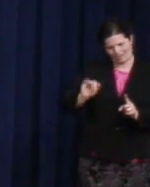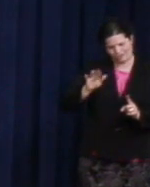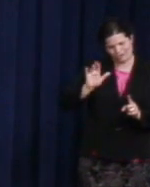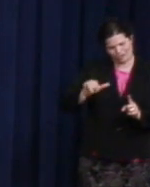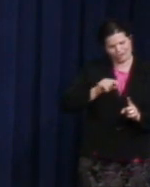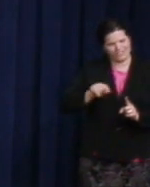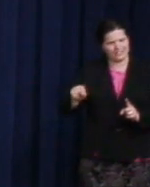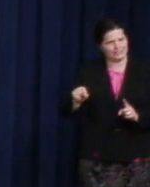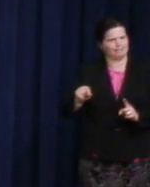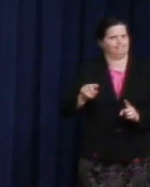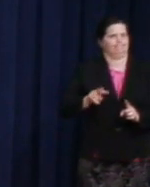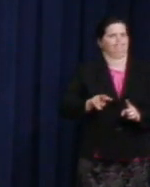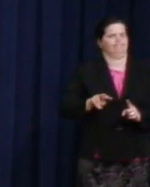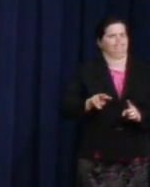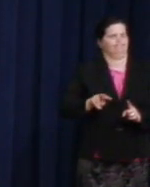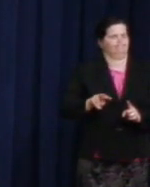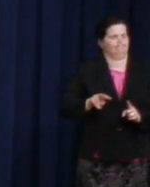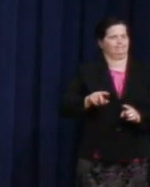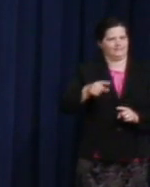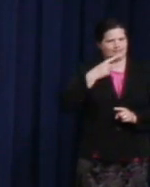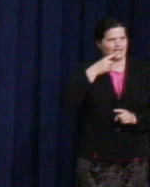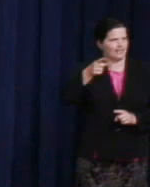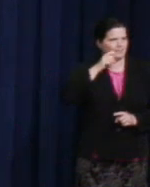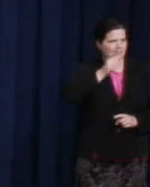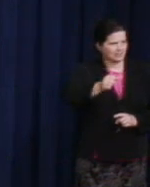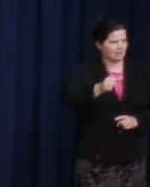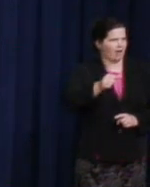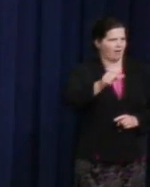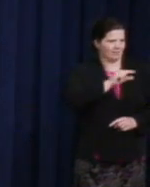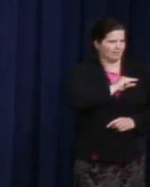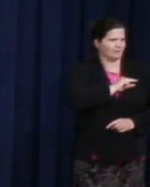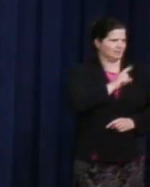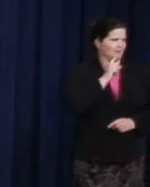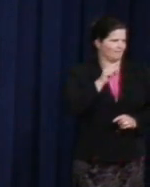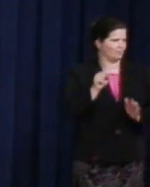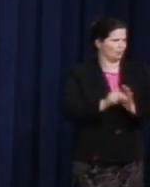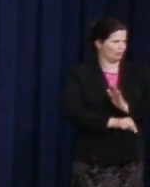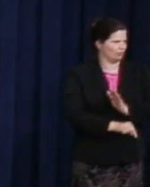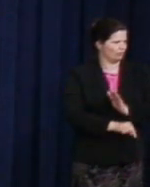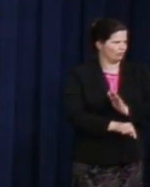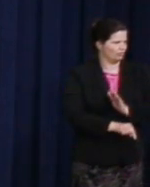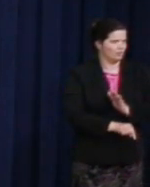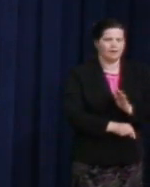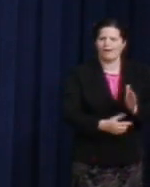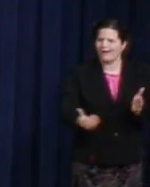This was also a prophetic vision that Uncle Harvey had that would pull back the curtain